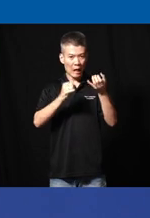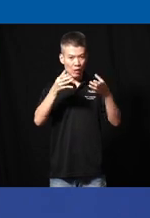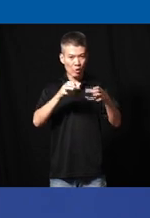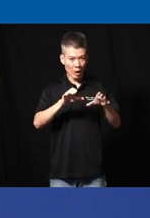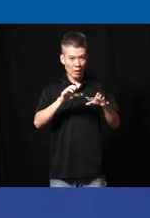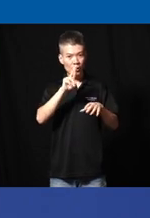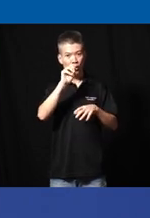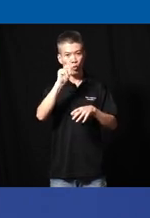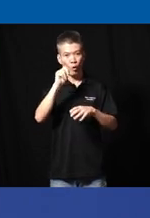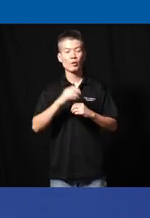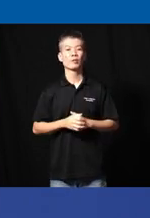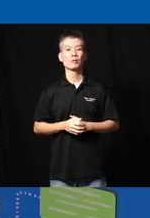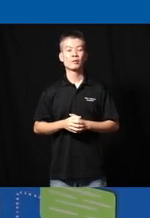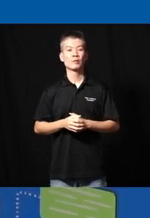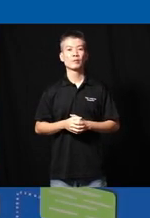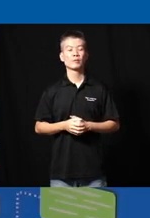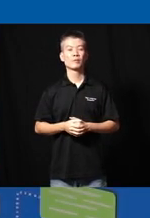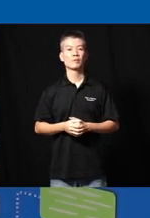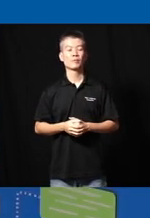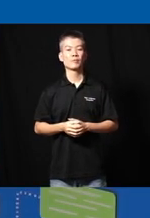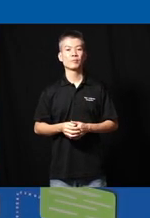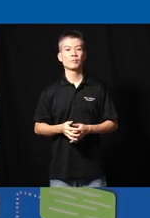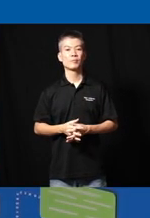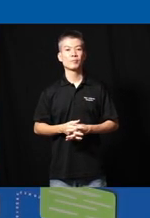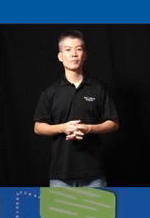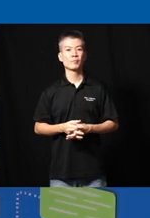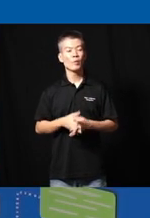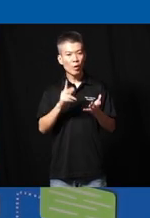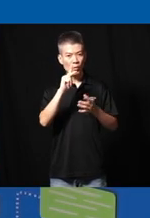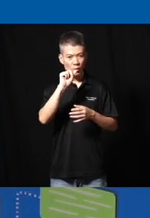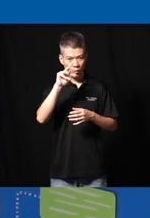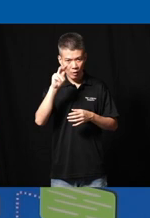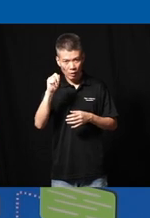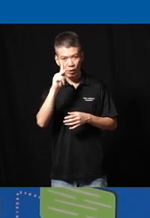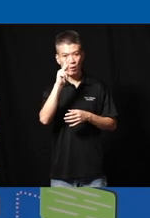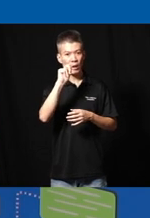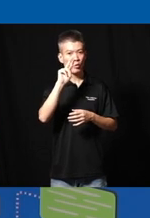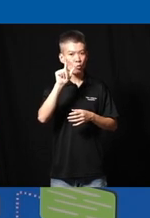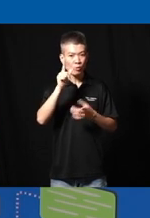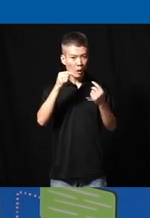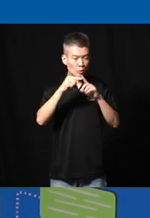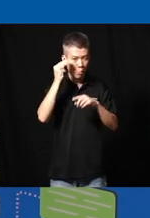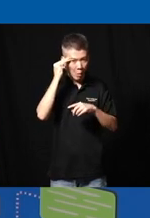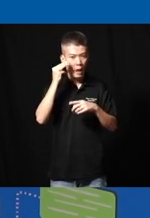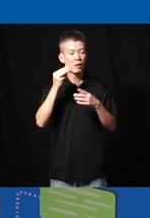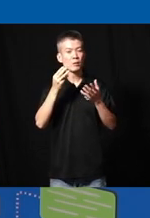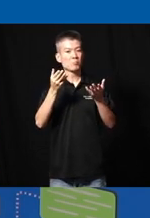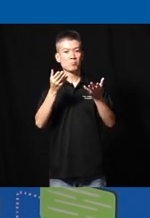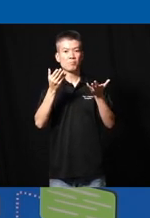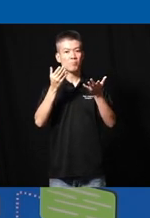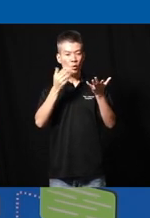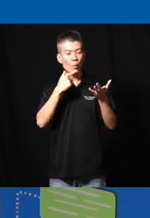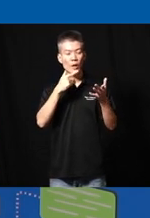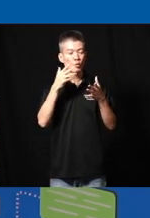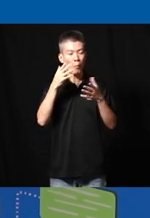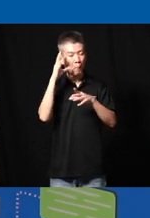rirana and nakul anything that comes to mind that you don't want to miss the chance to see